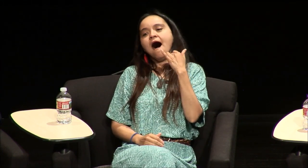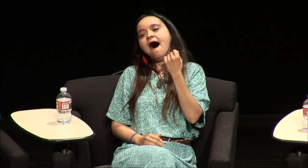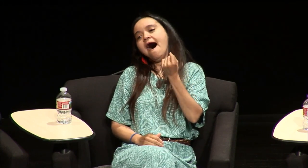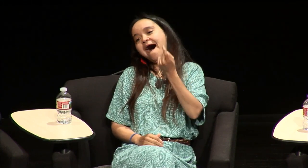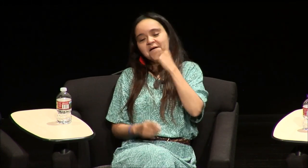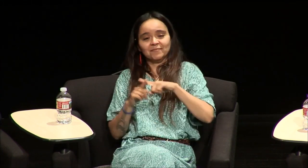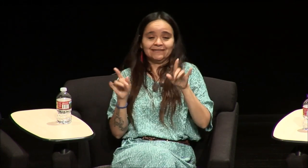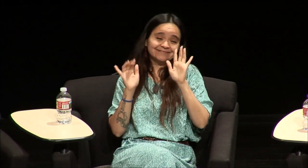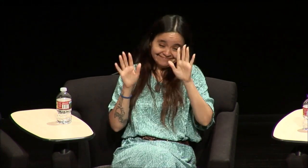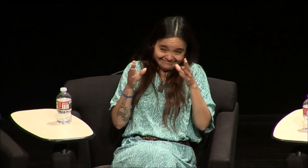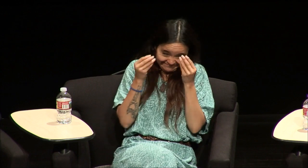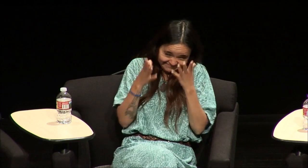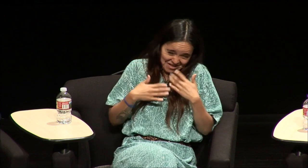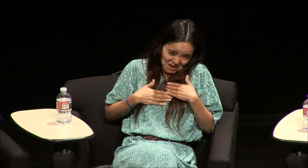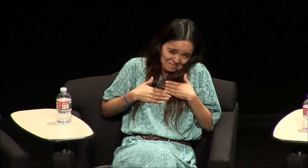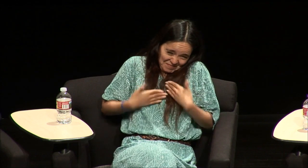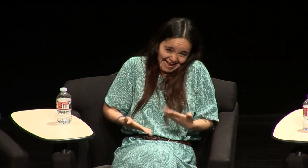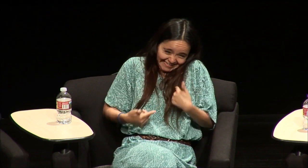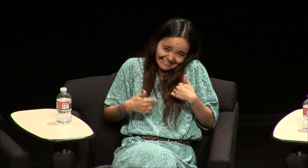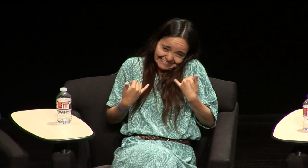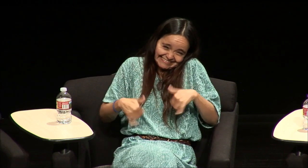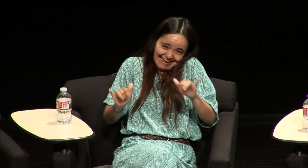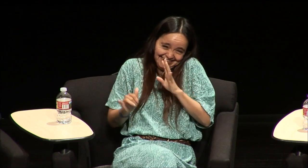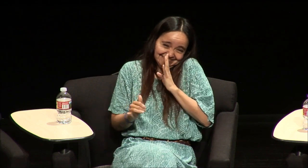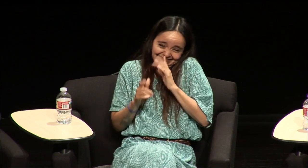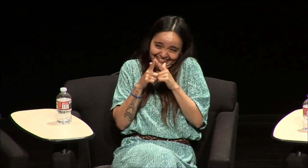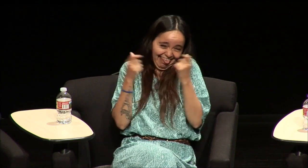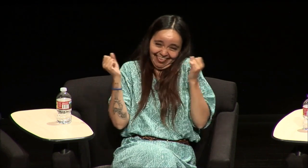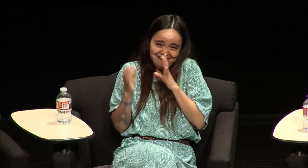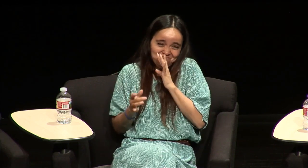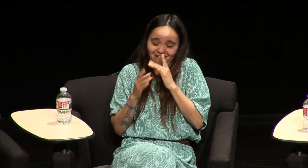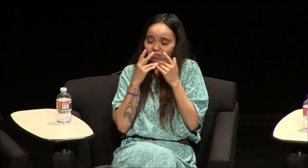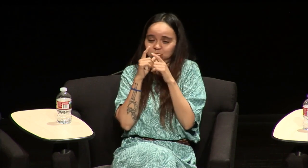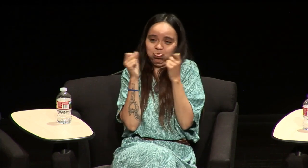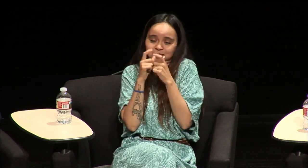I was like oh I'm making these sounds I had to admit I still you know make